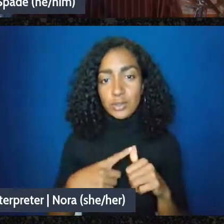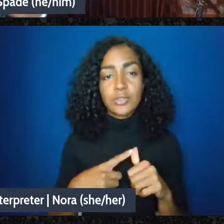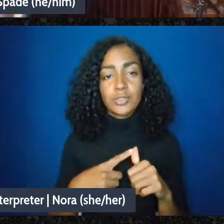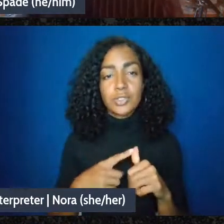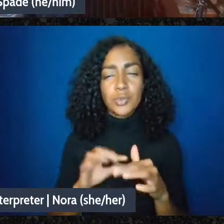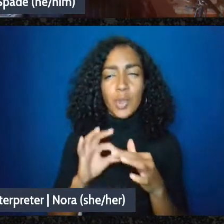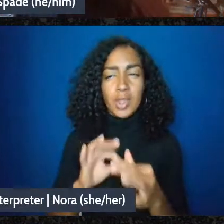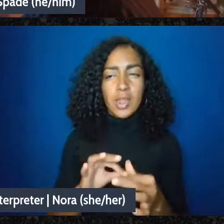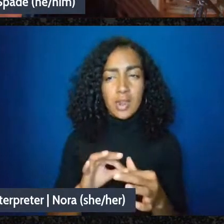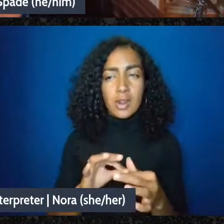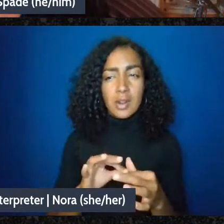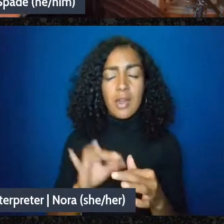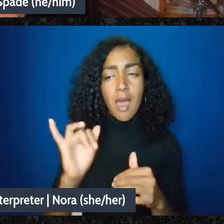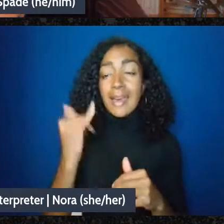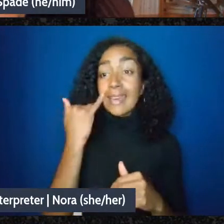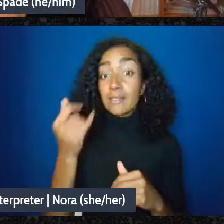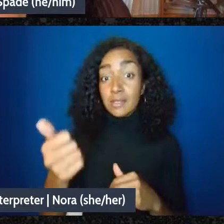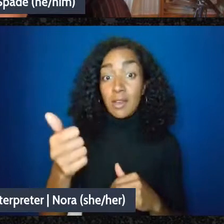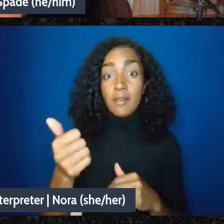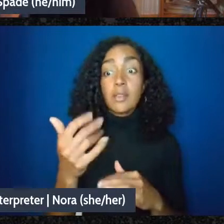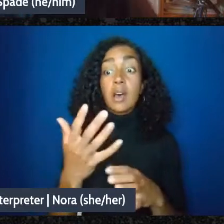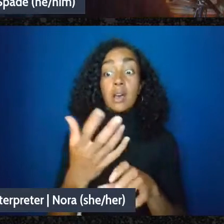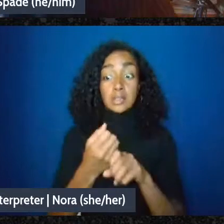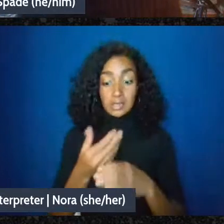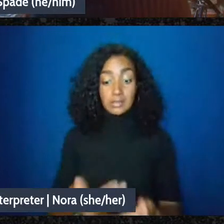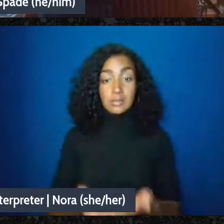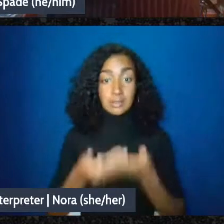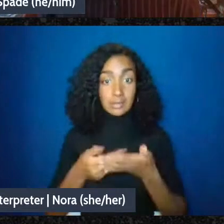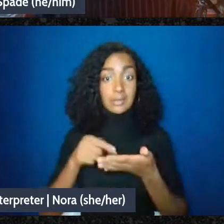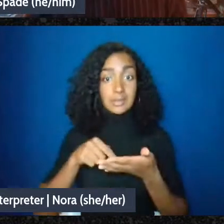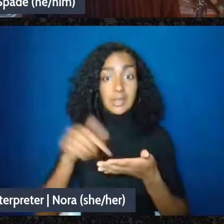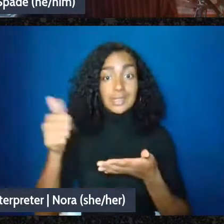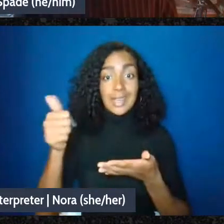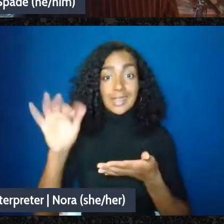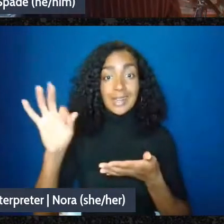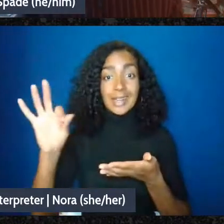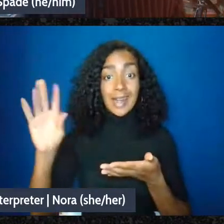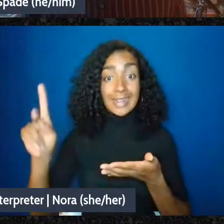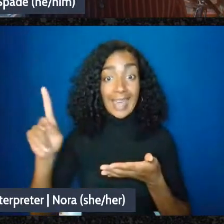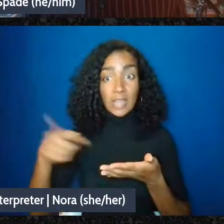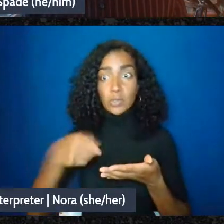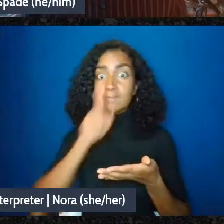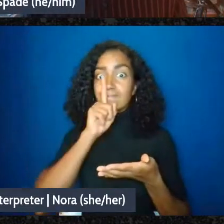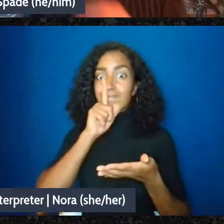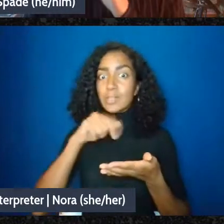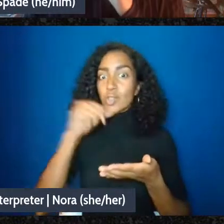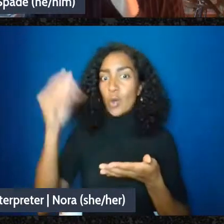you if you receive the 1099kand you don't report it there's a chance that the IRS is going to